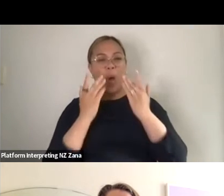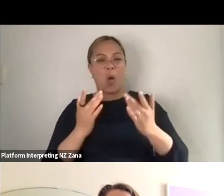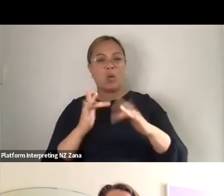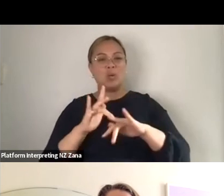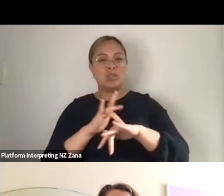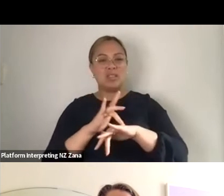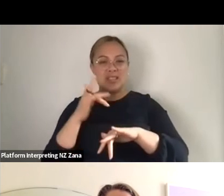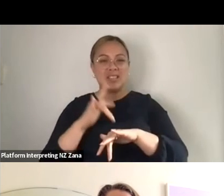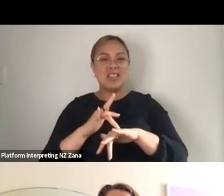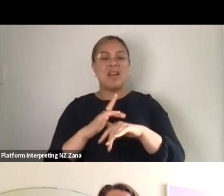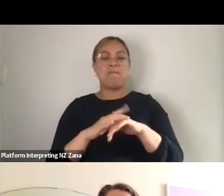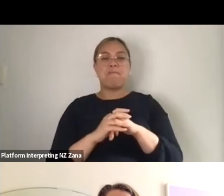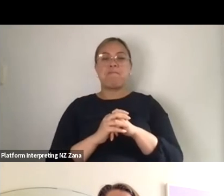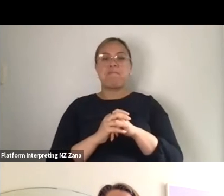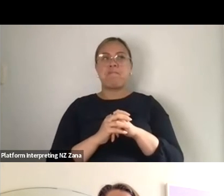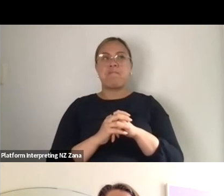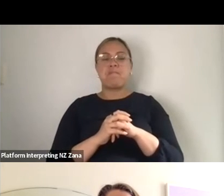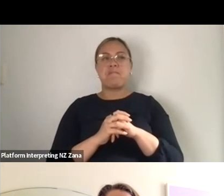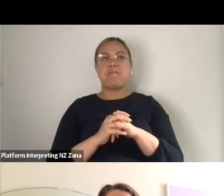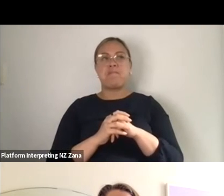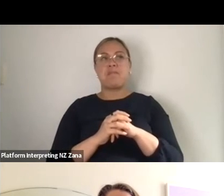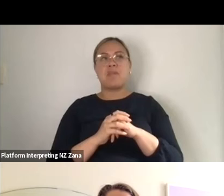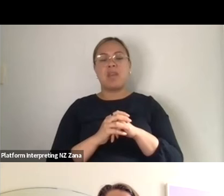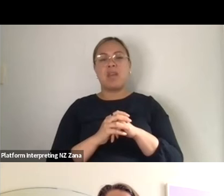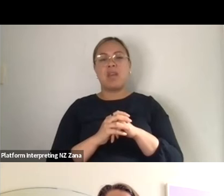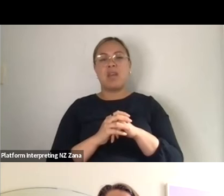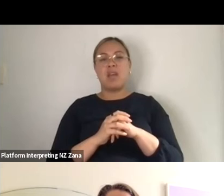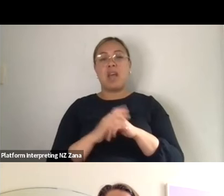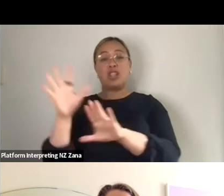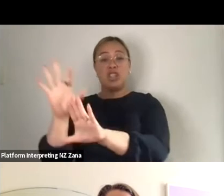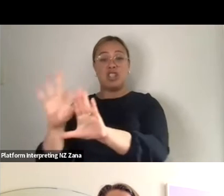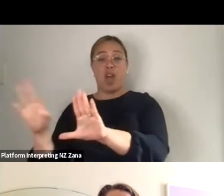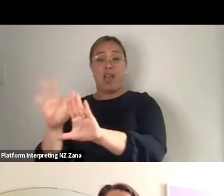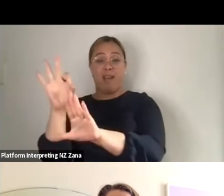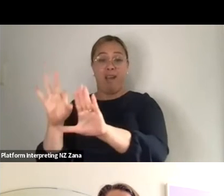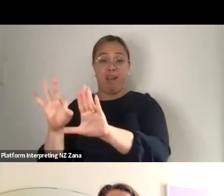how have you developed relationships with designers and crew, particularly crew,